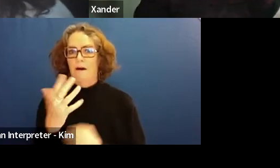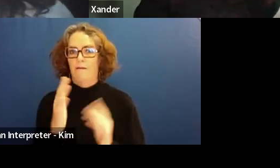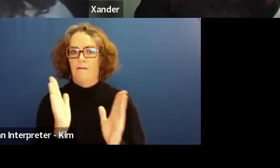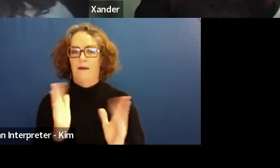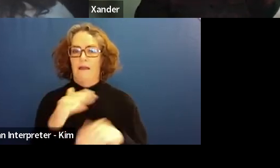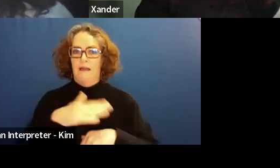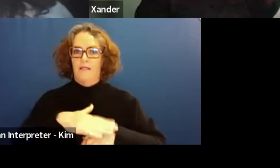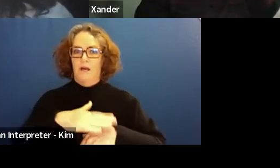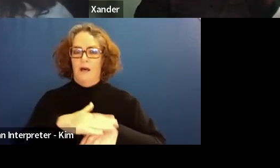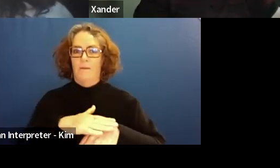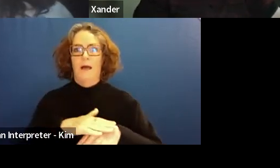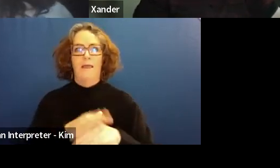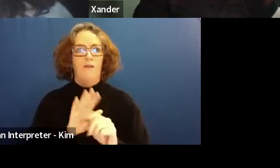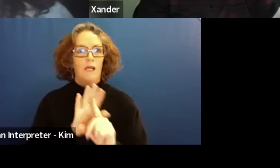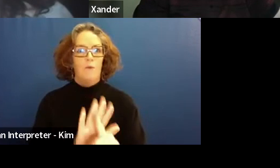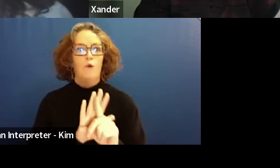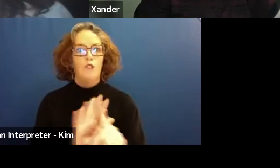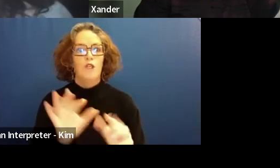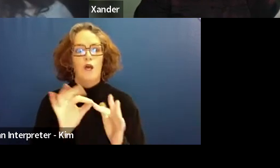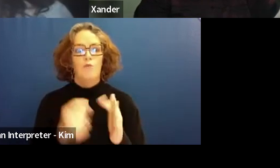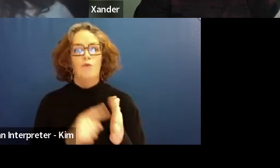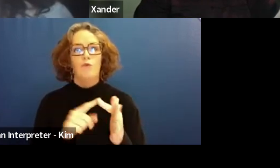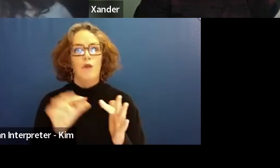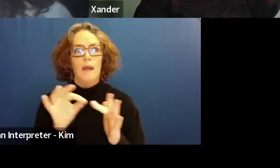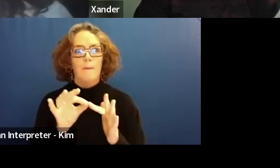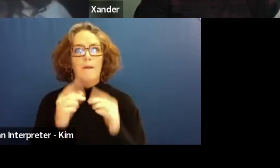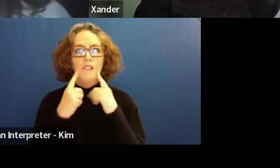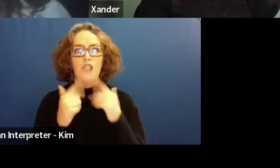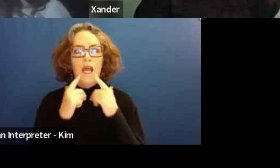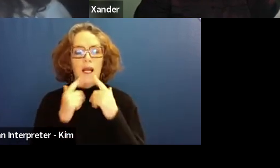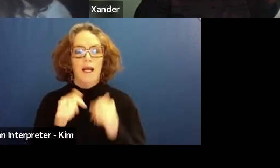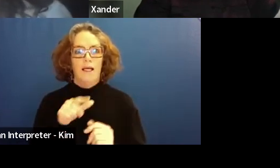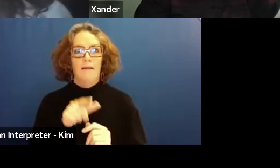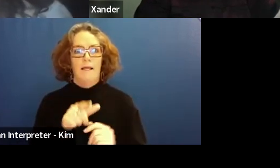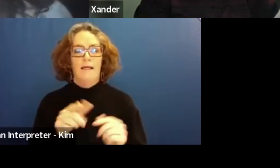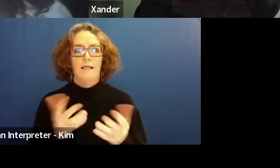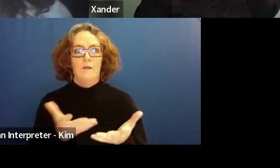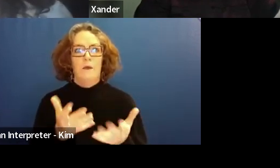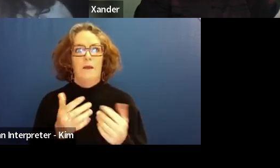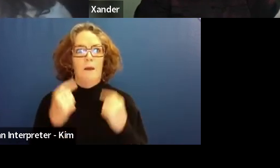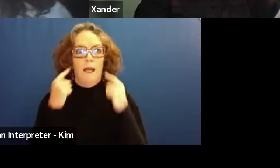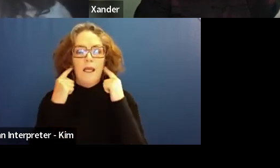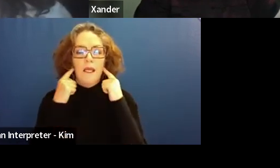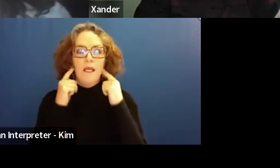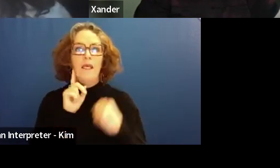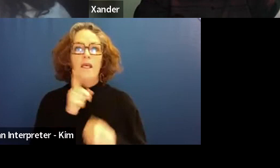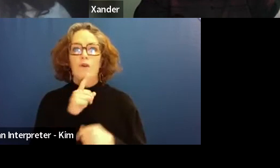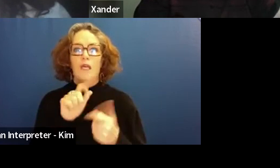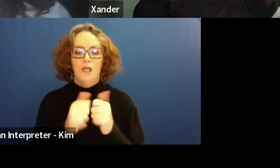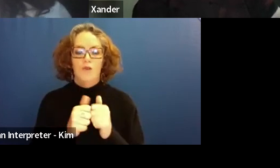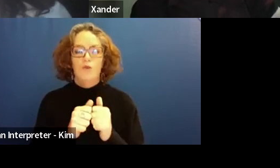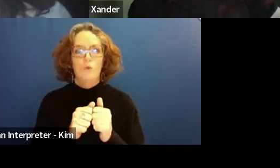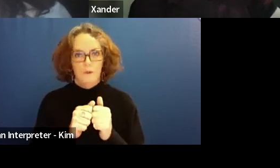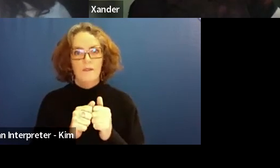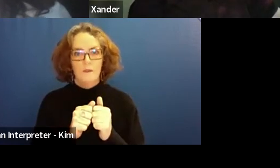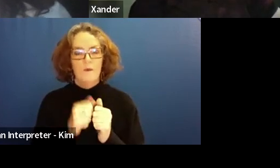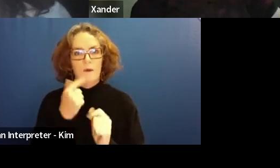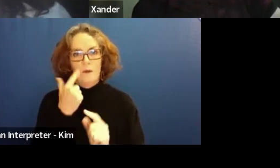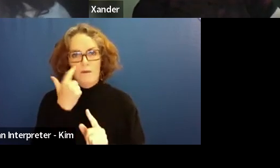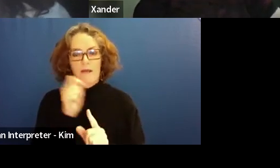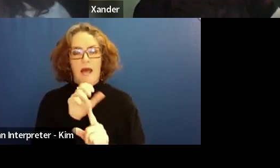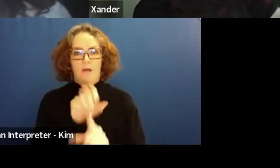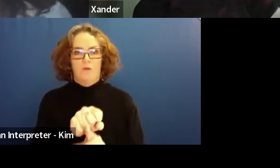And that's where my hearing issues got flagged. And then I think the ball got rolling off to bash due to departmental procedures.